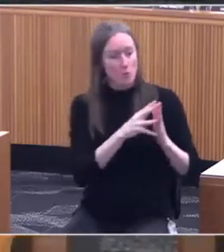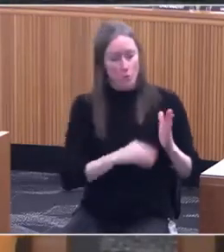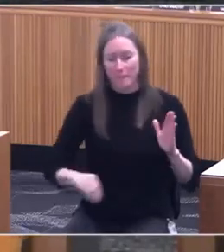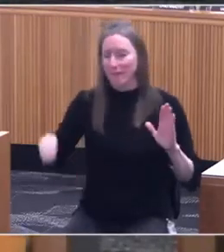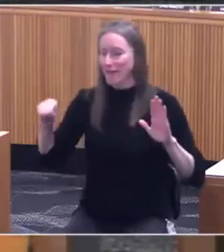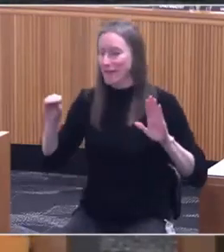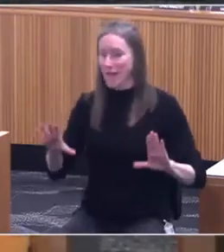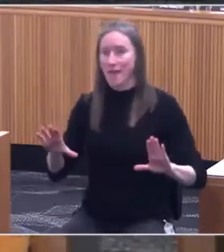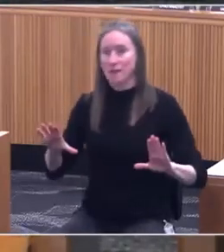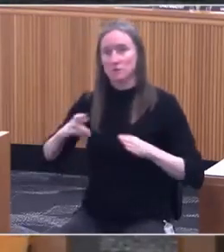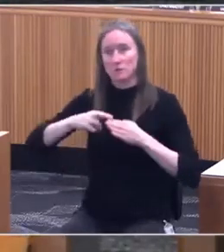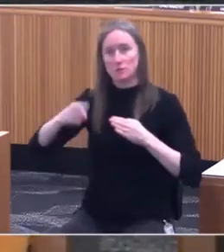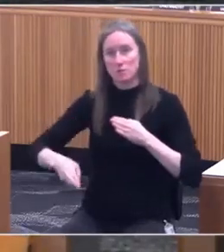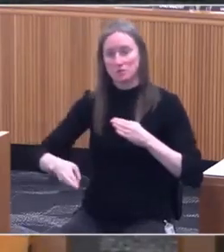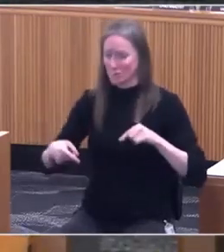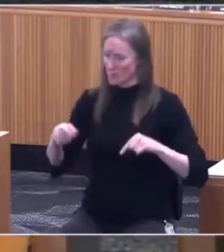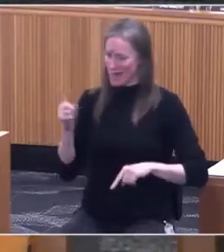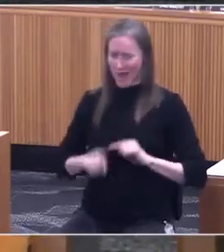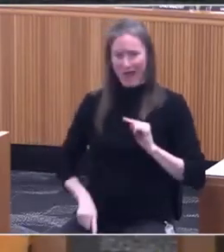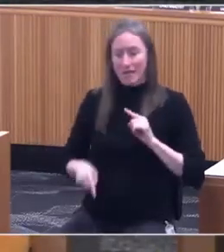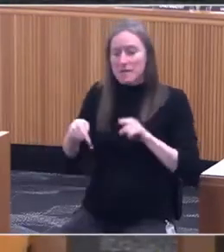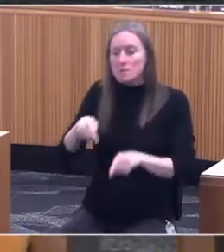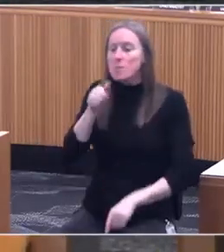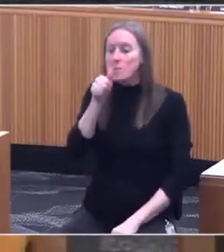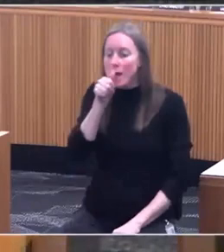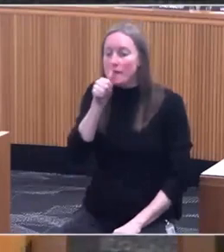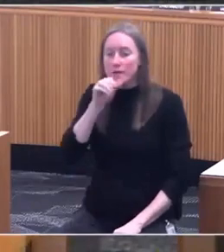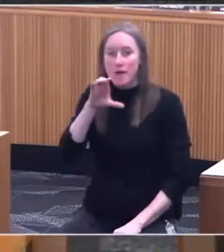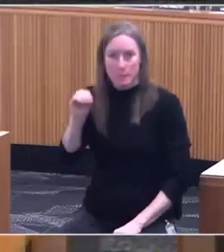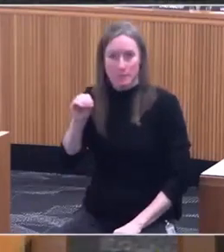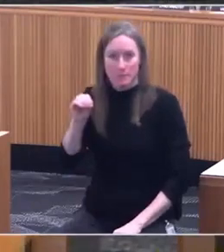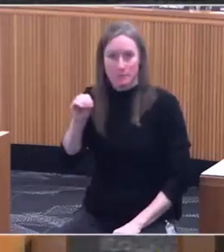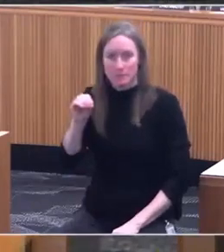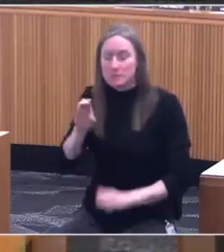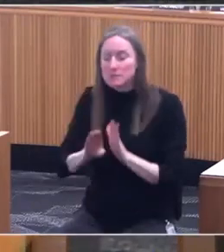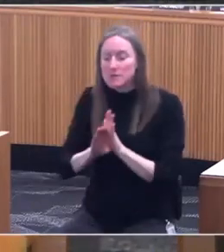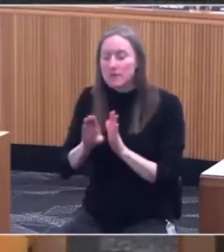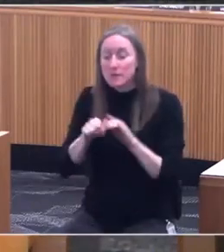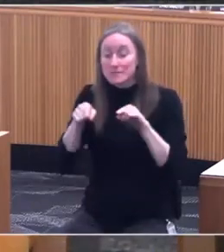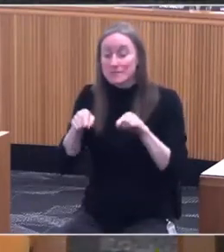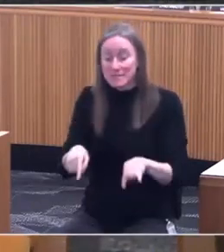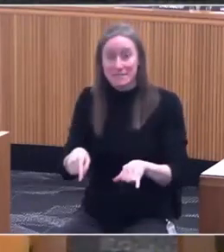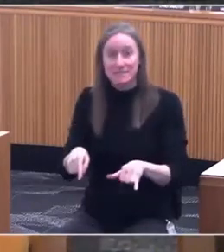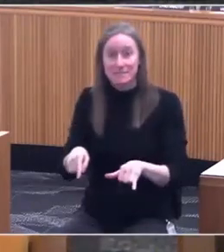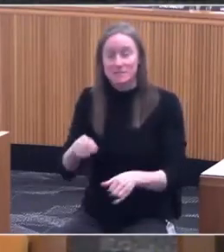This is a private company that creates this scoring tool. It's called ICER.